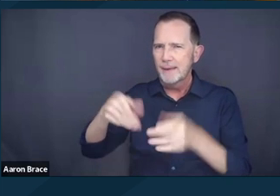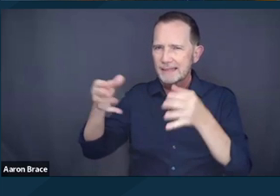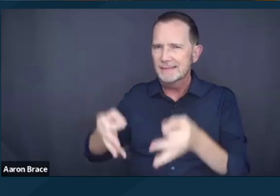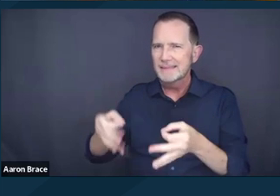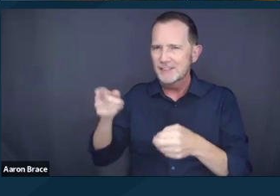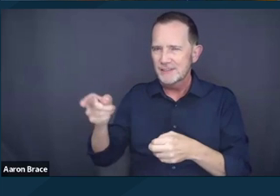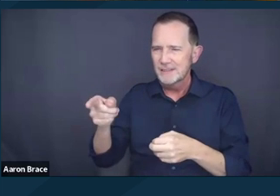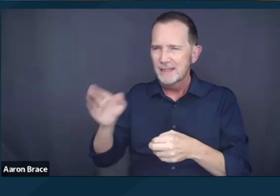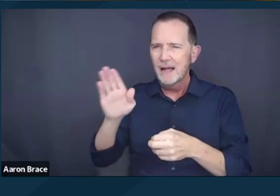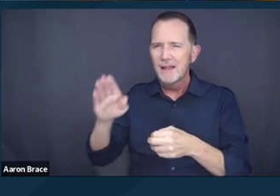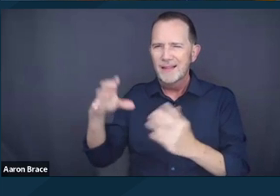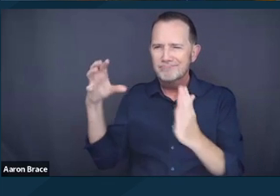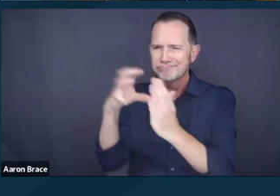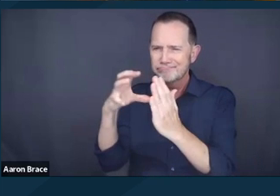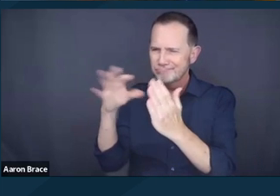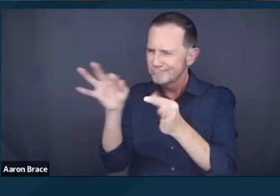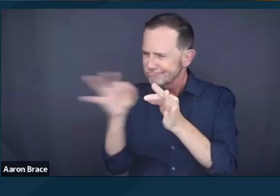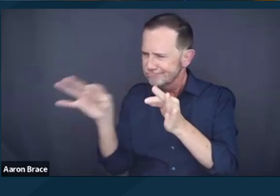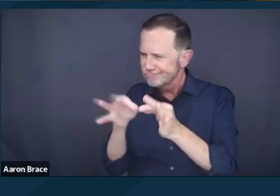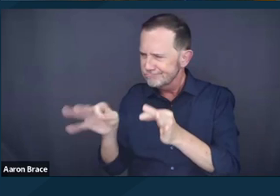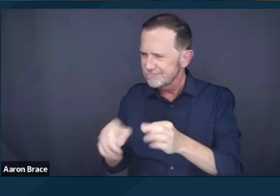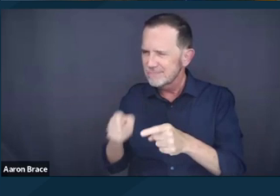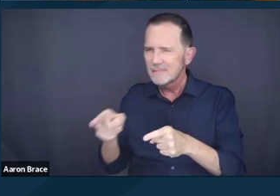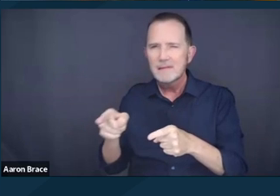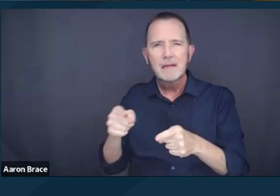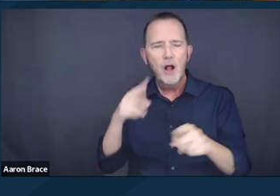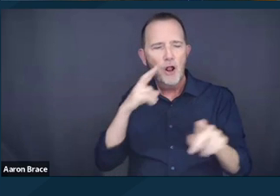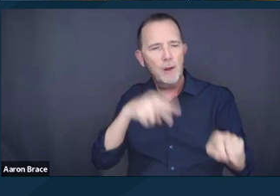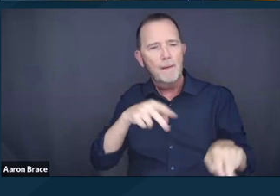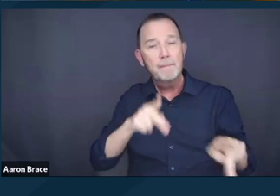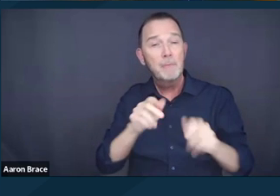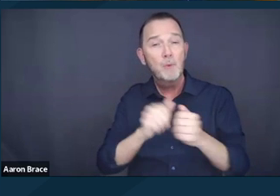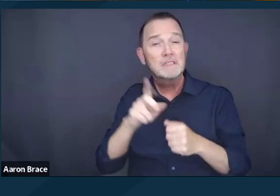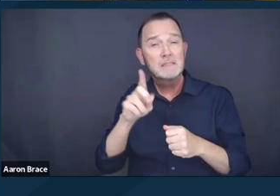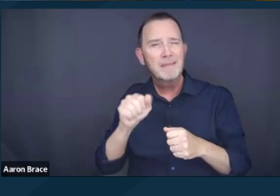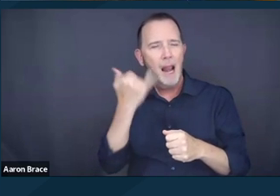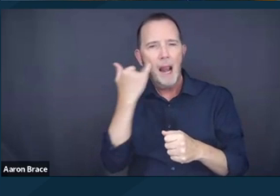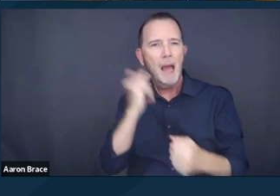or failed to center the humanity of people with disabilities. I'll then zoom out further to discuss